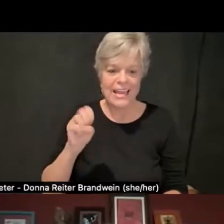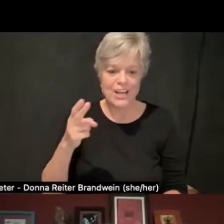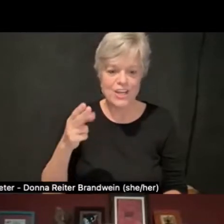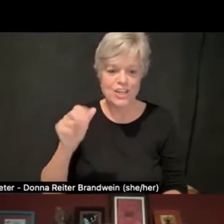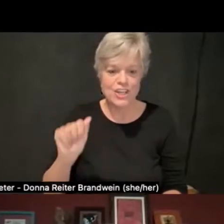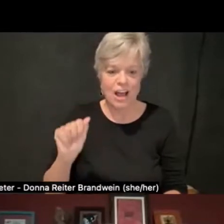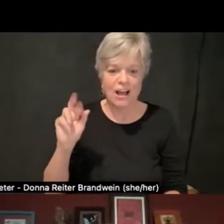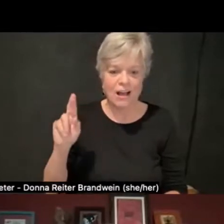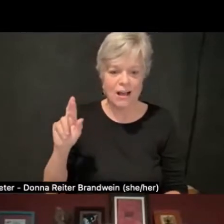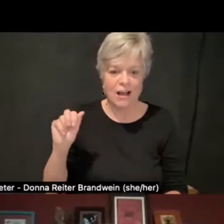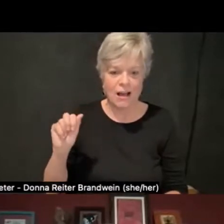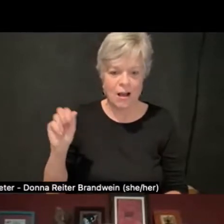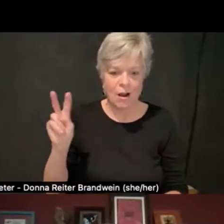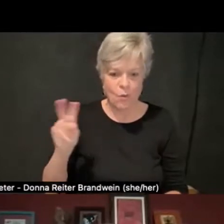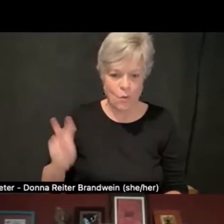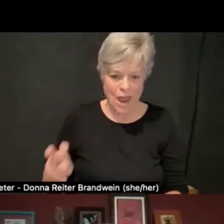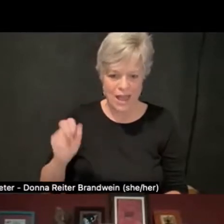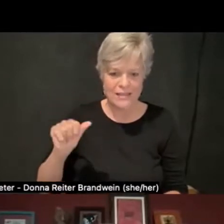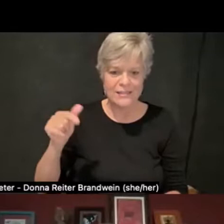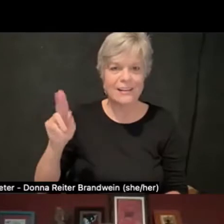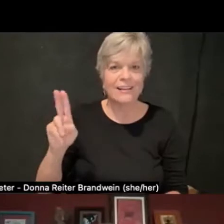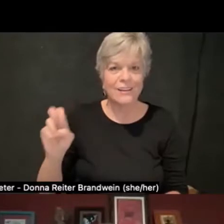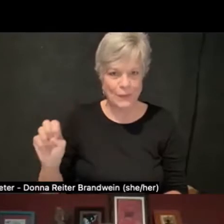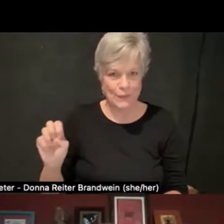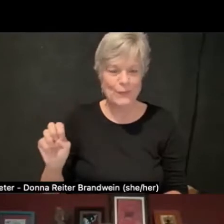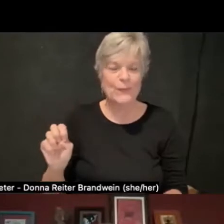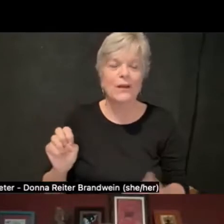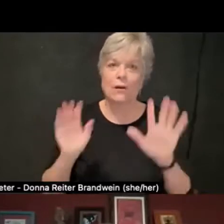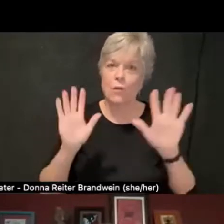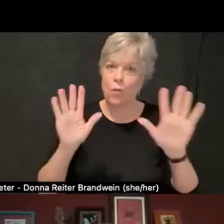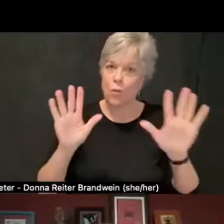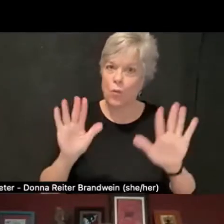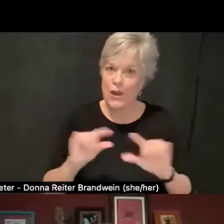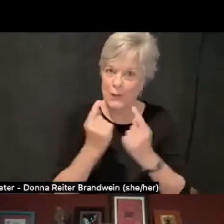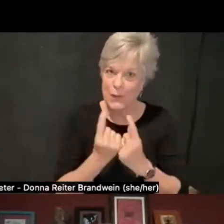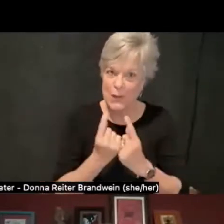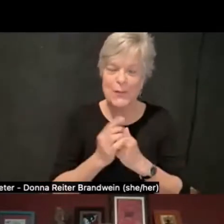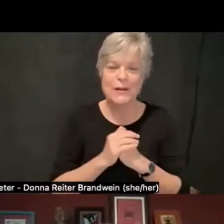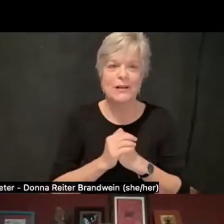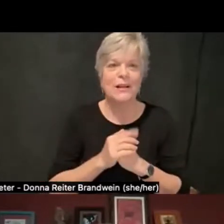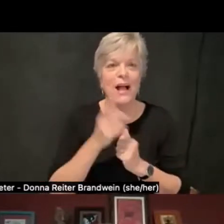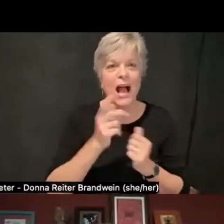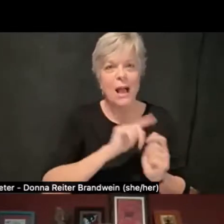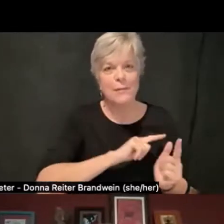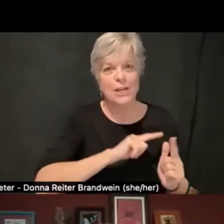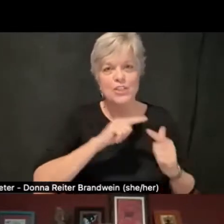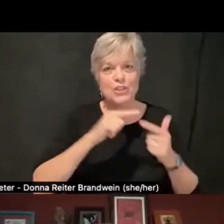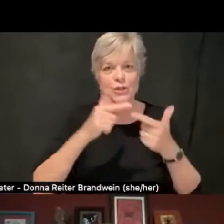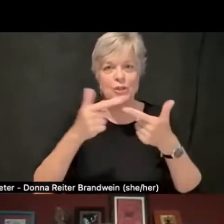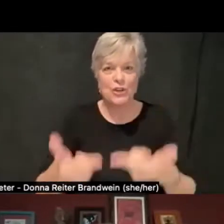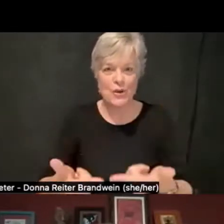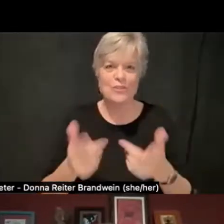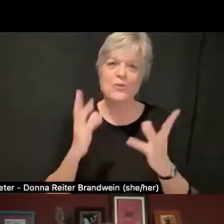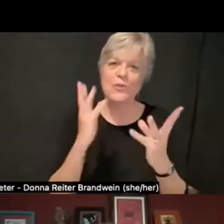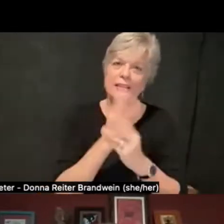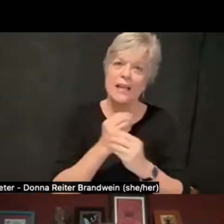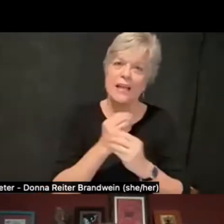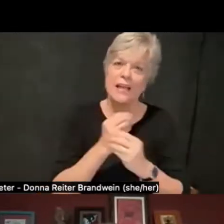I'm gonna turn it over to each of the lovely panelists that we have with us, and they can introduce themselves